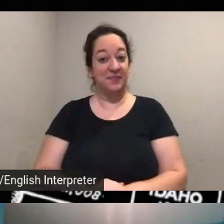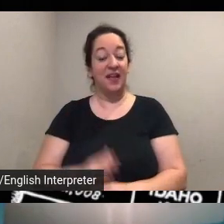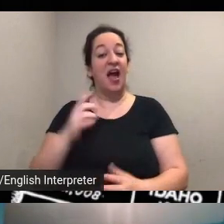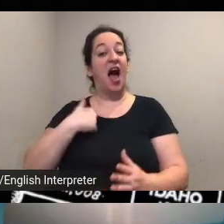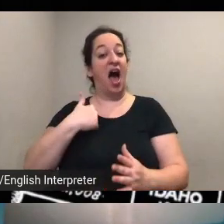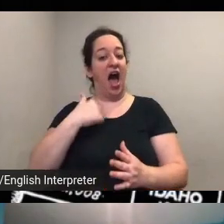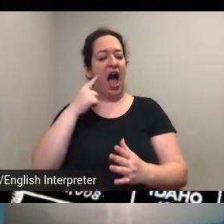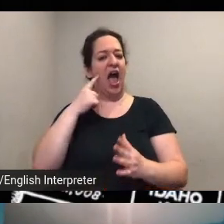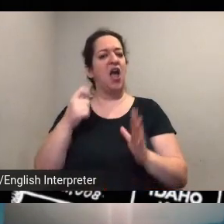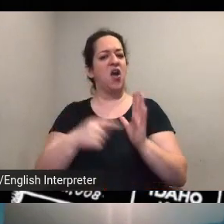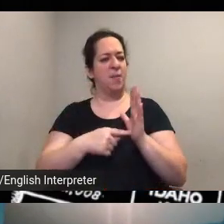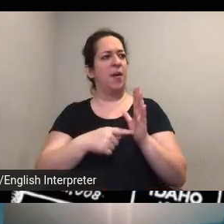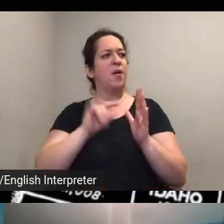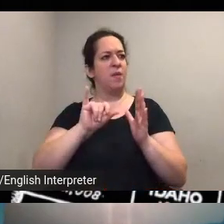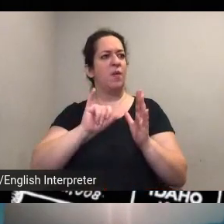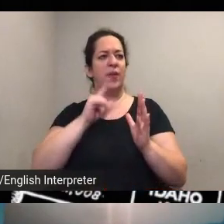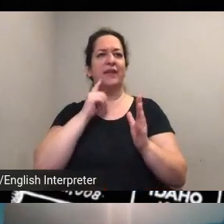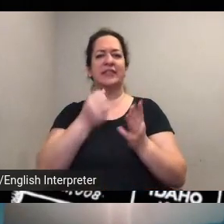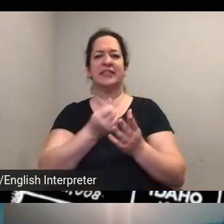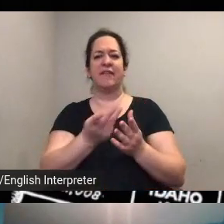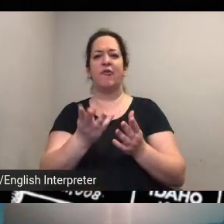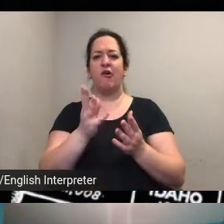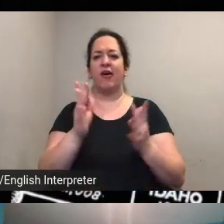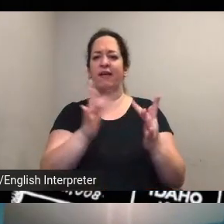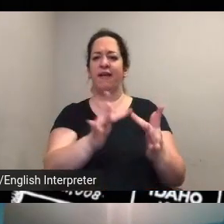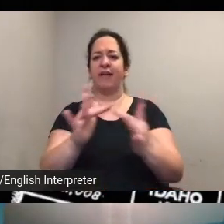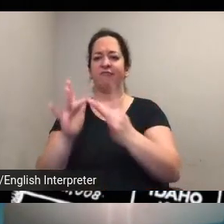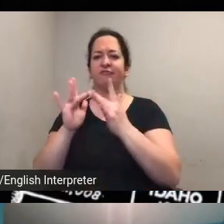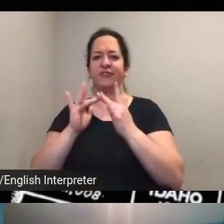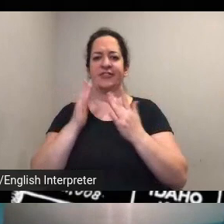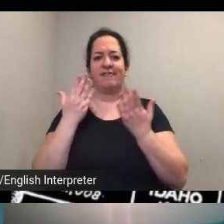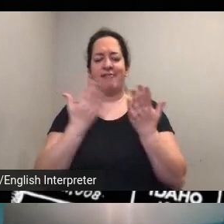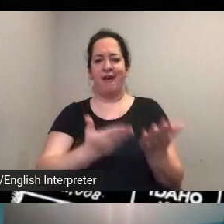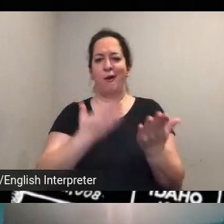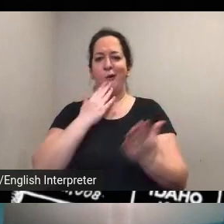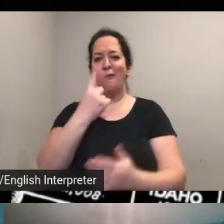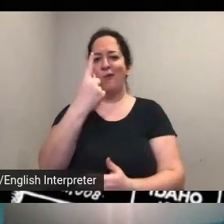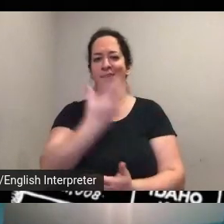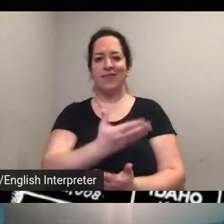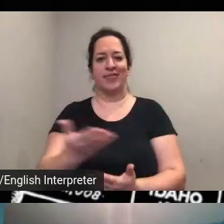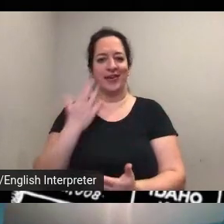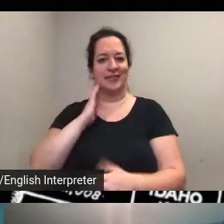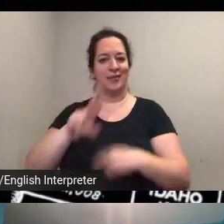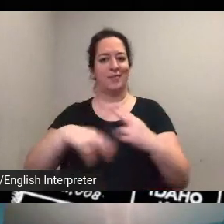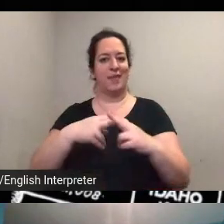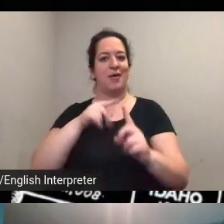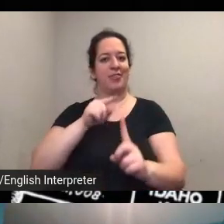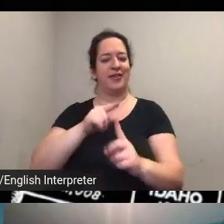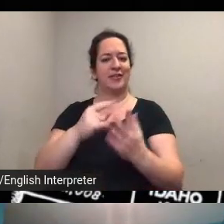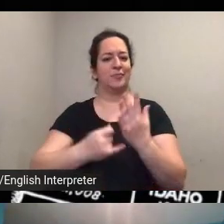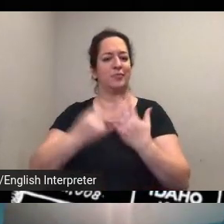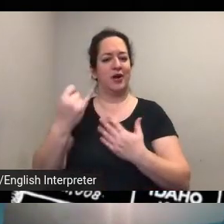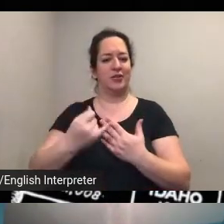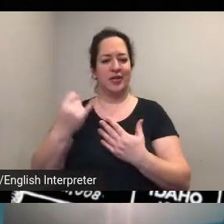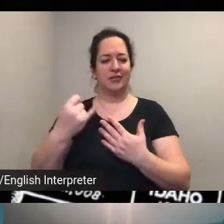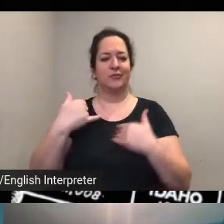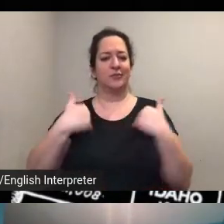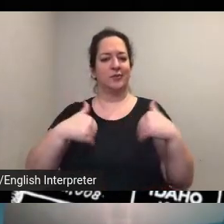connections in there um you know one of the things about this project which um nancy just mentioned is that